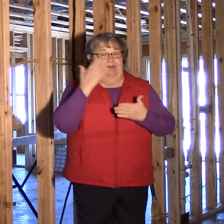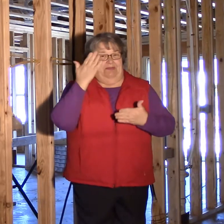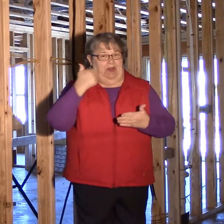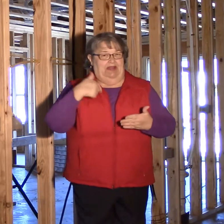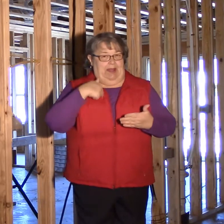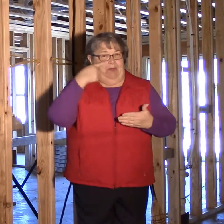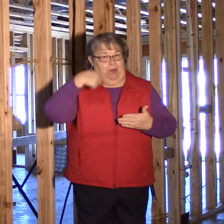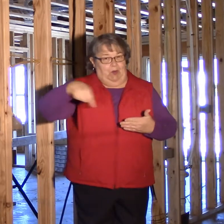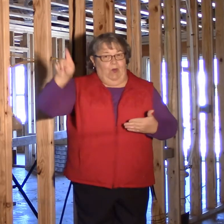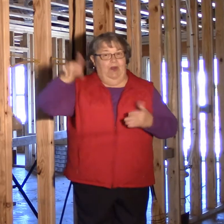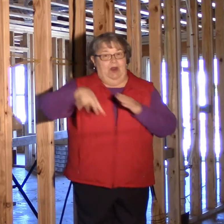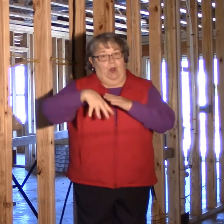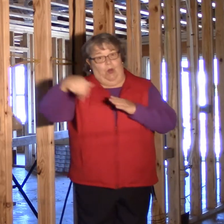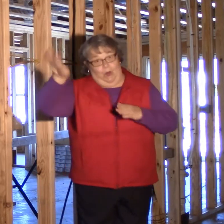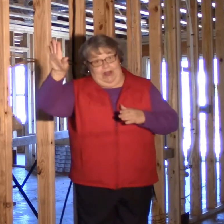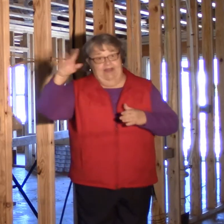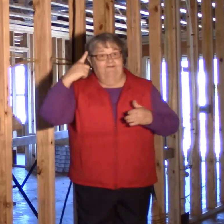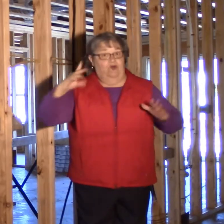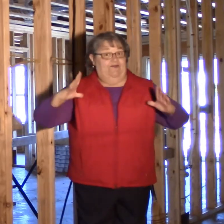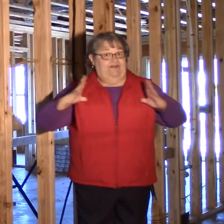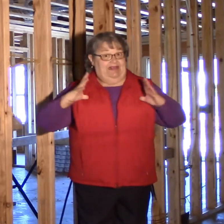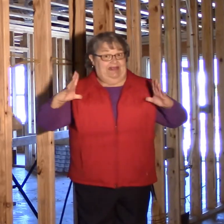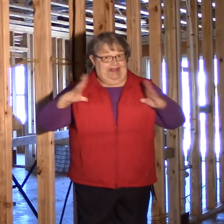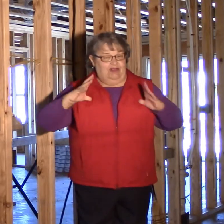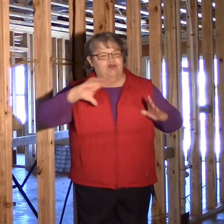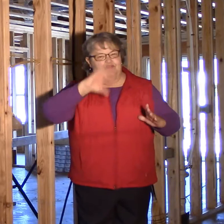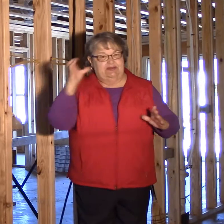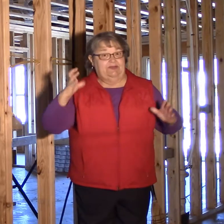I will be away on Christmas vacation.